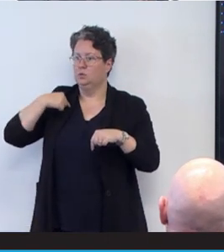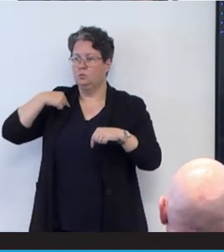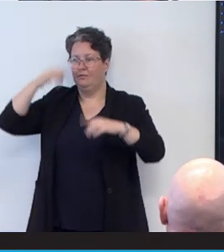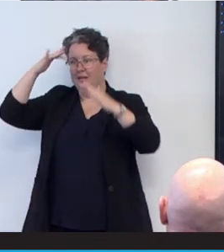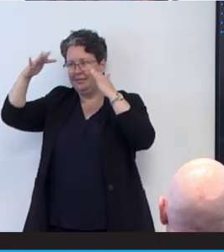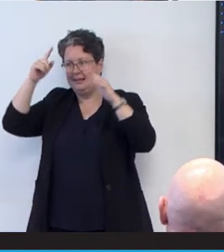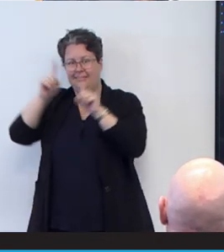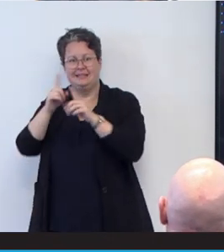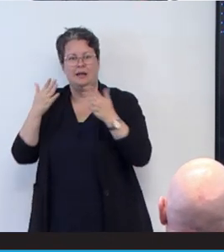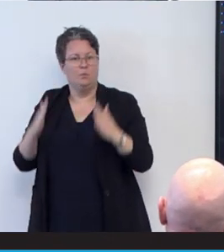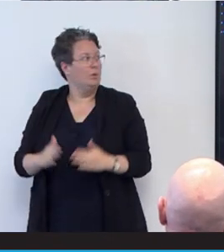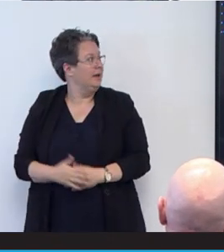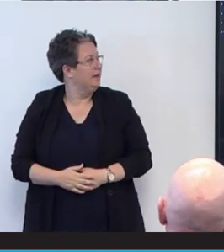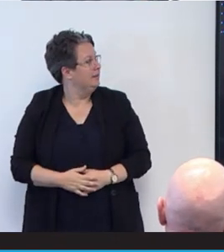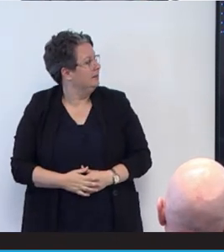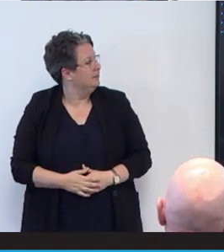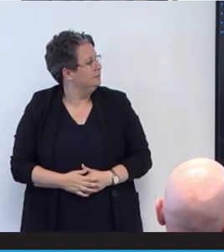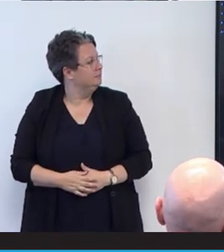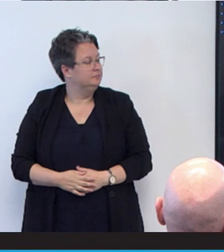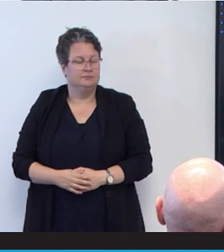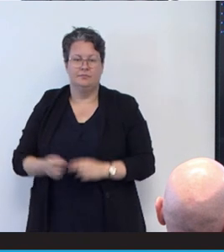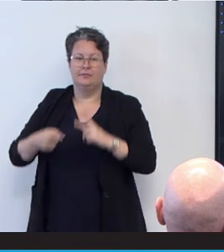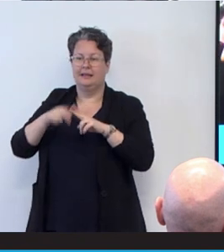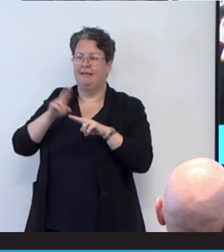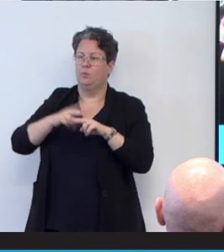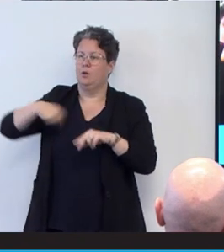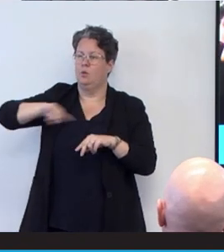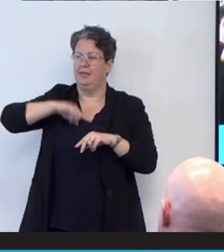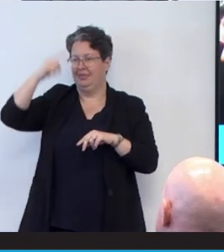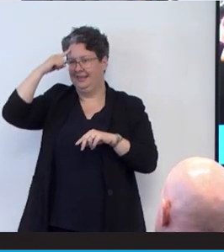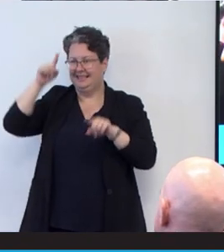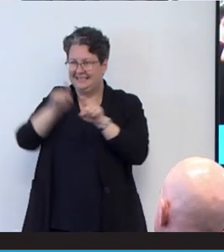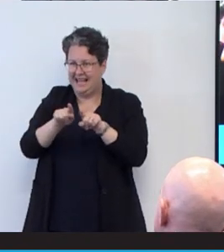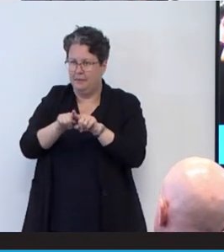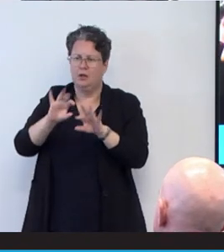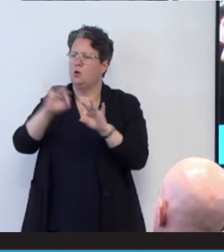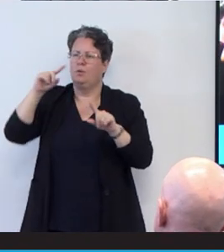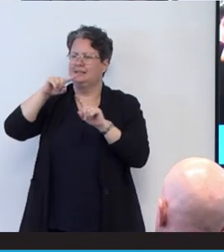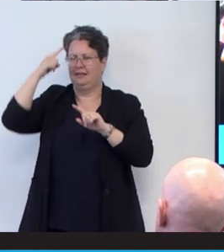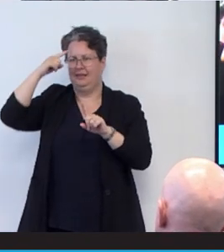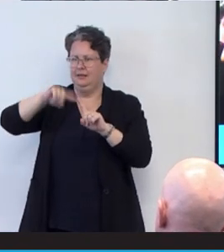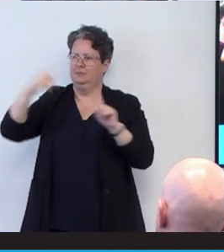And it was once said that if we're all thinking the same, then no one is thinking. So I encourage